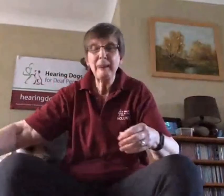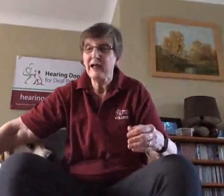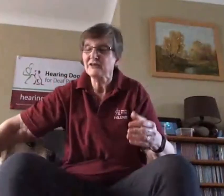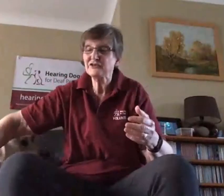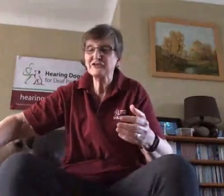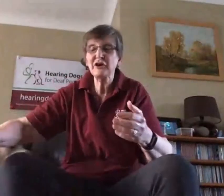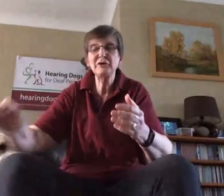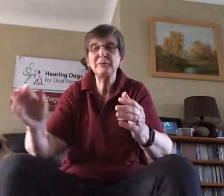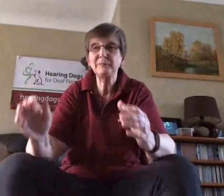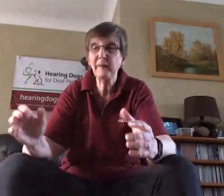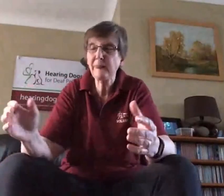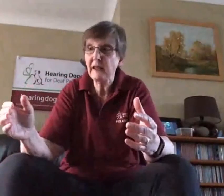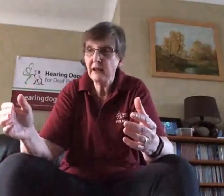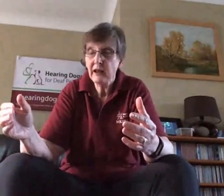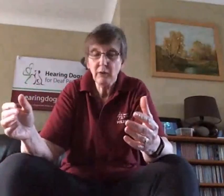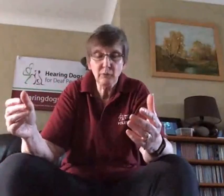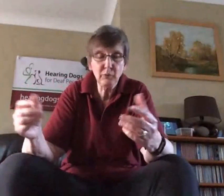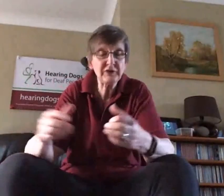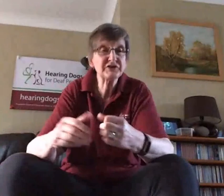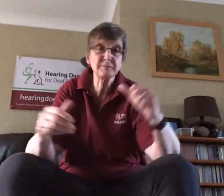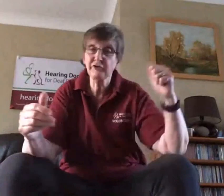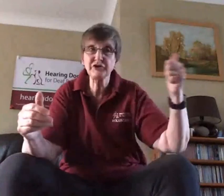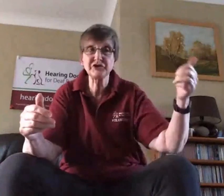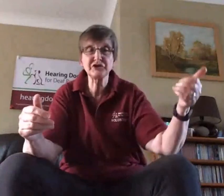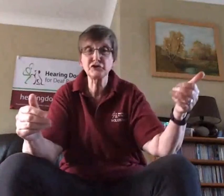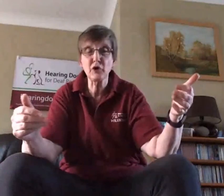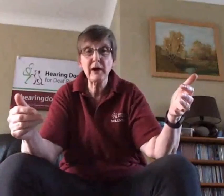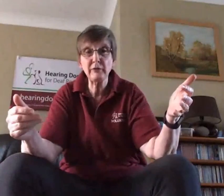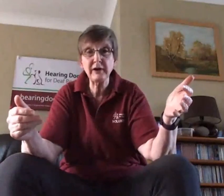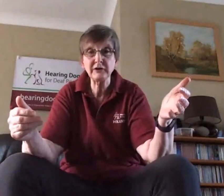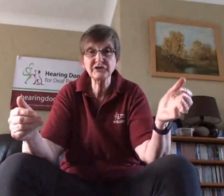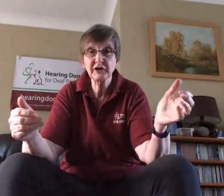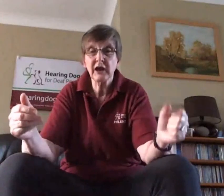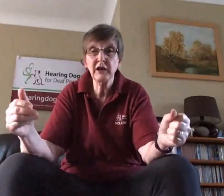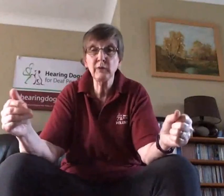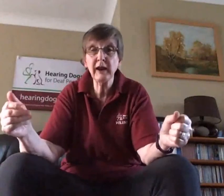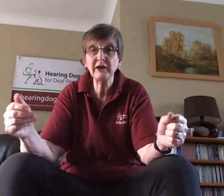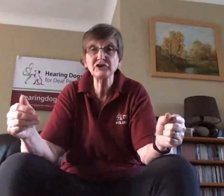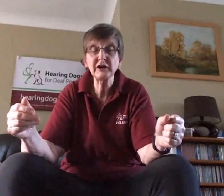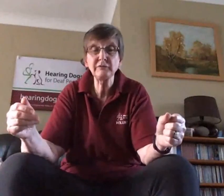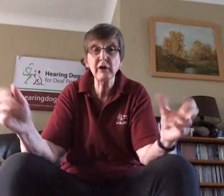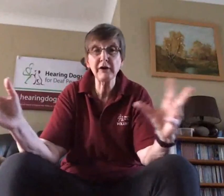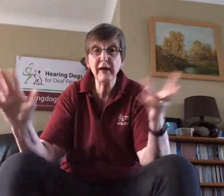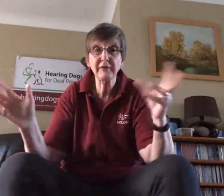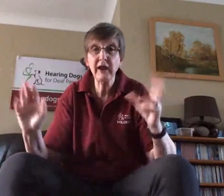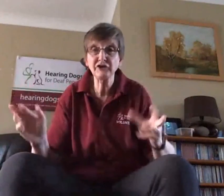So when this, for instance the doorbell rings he will actually run around the house he will